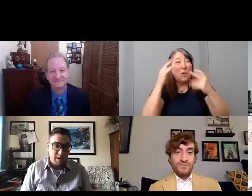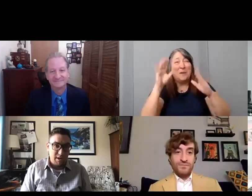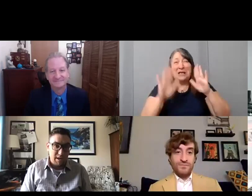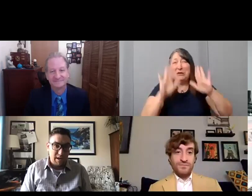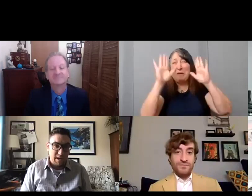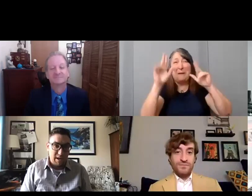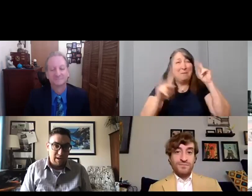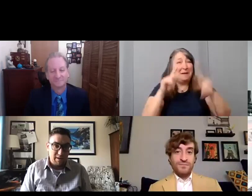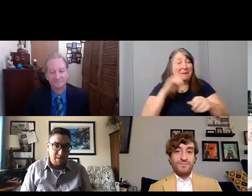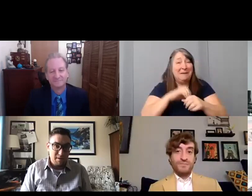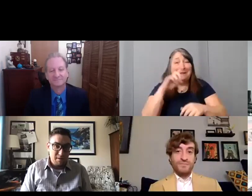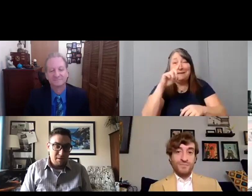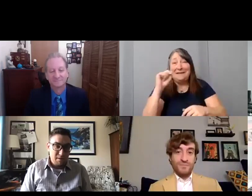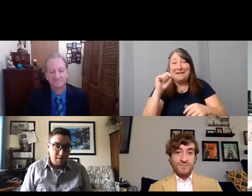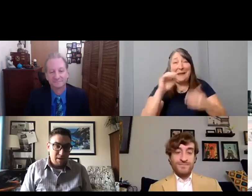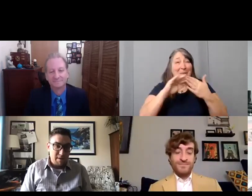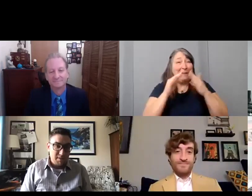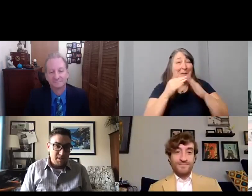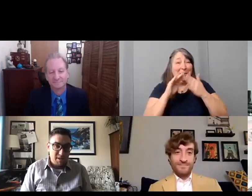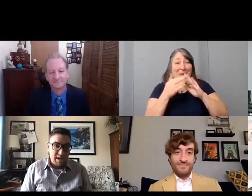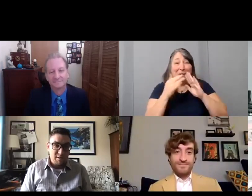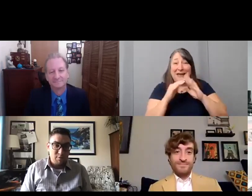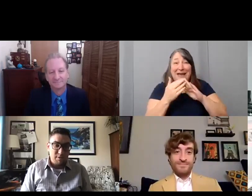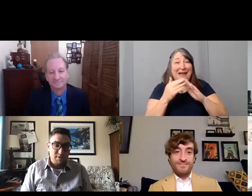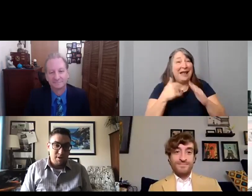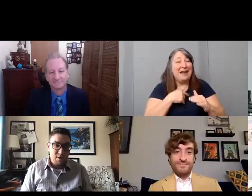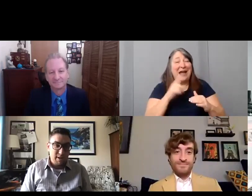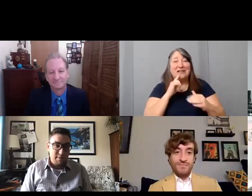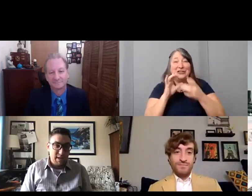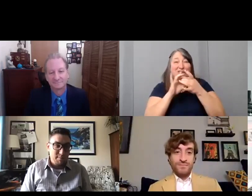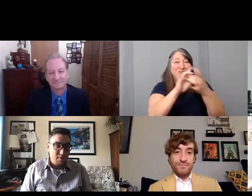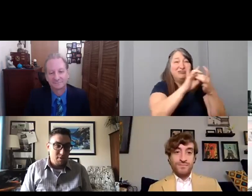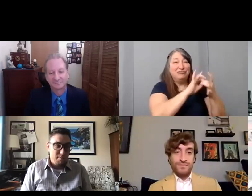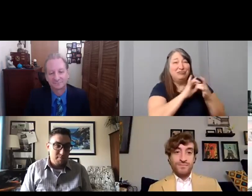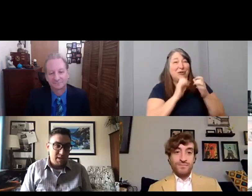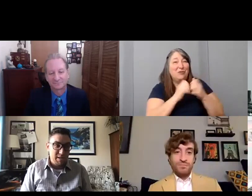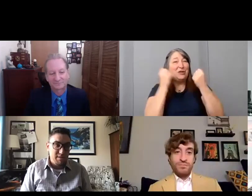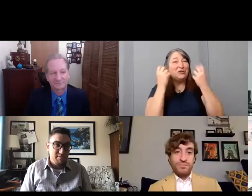And I've just connected with so many people because of this.